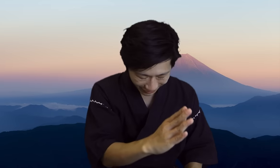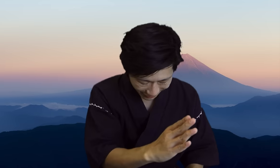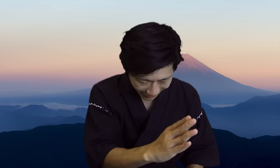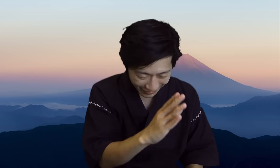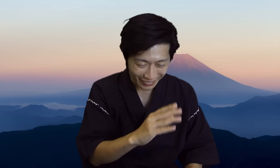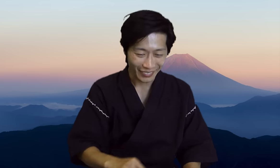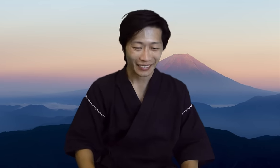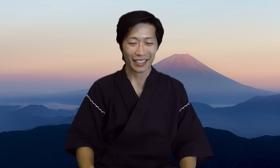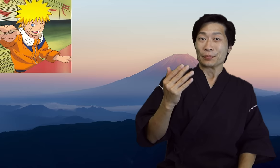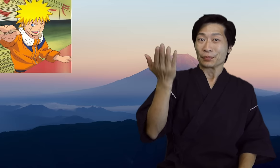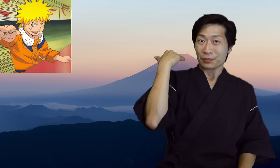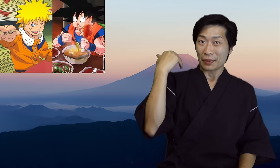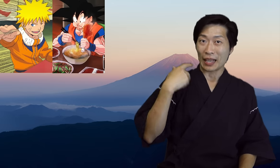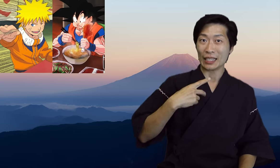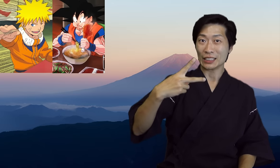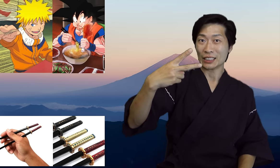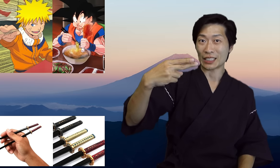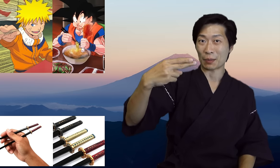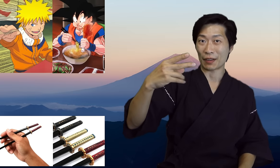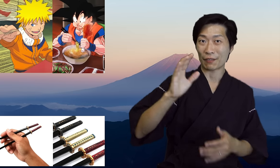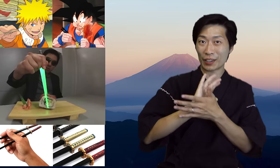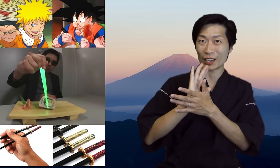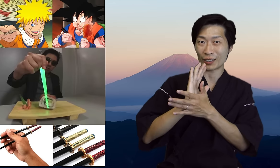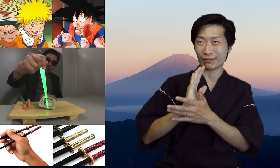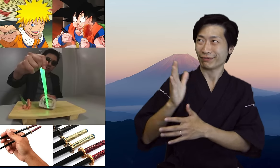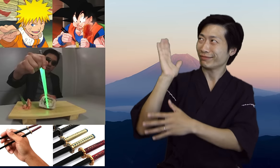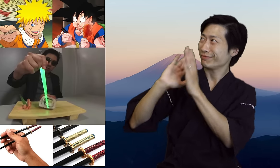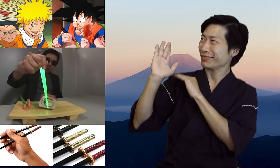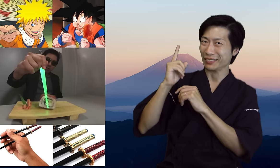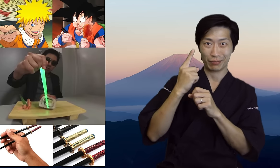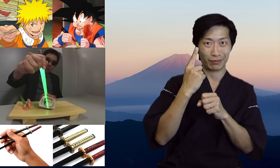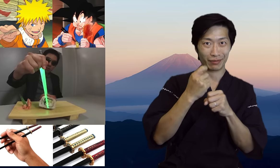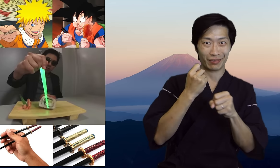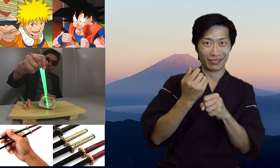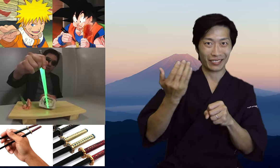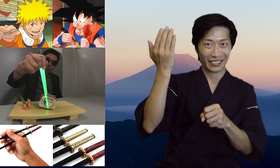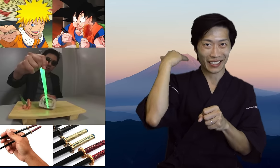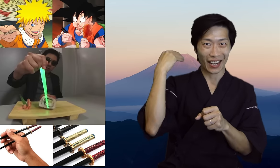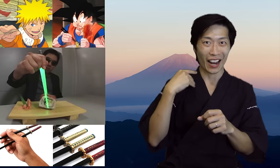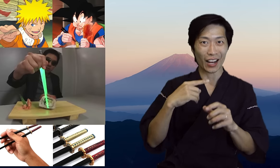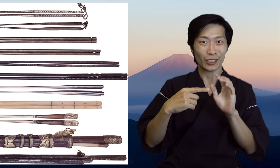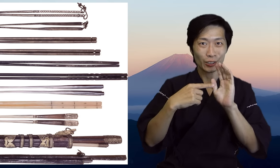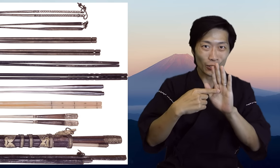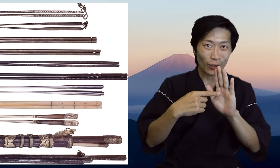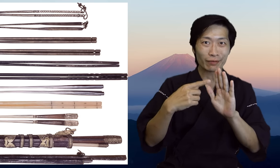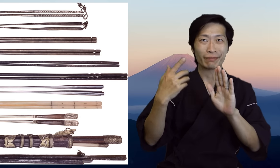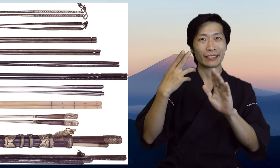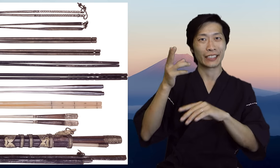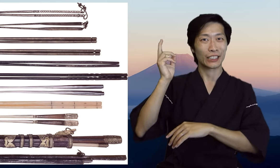In the past video about chopsticks which i made a year ago we